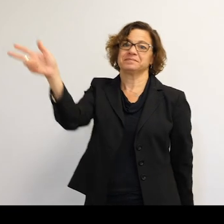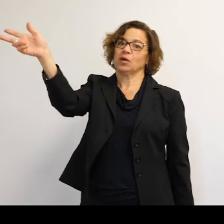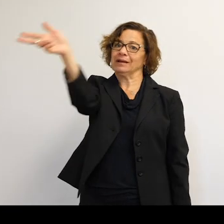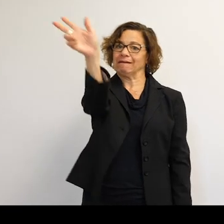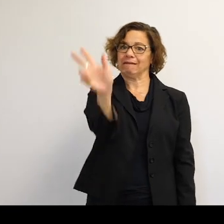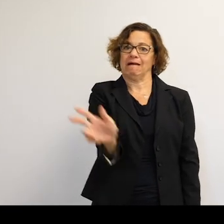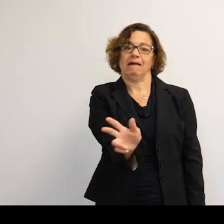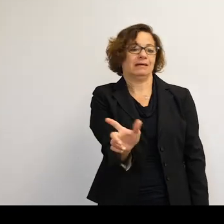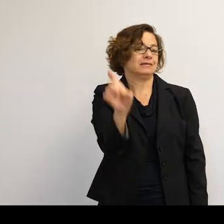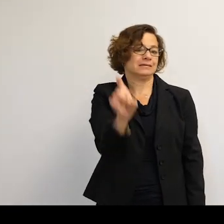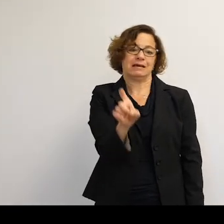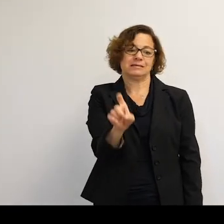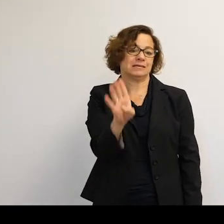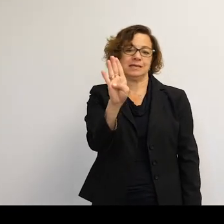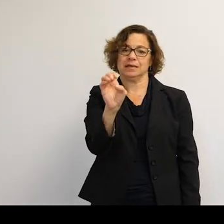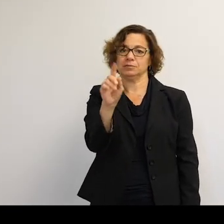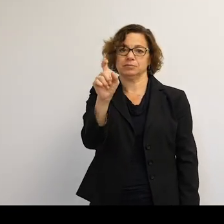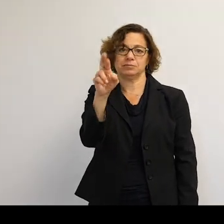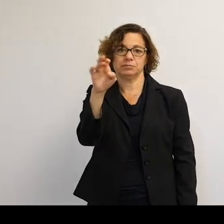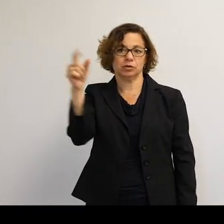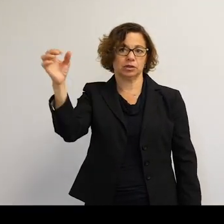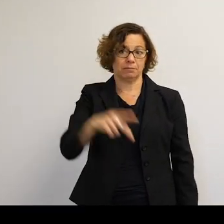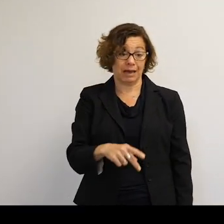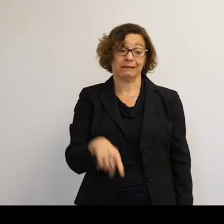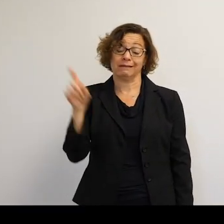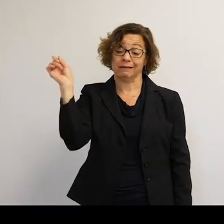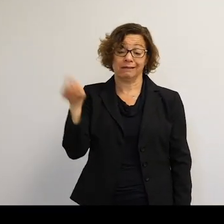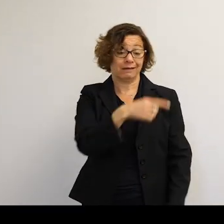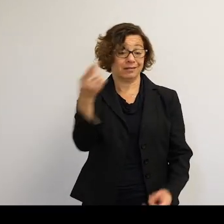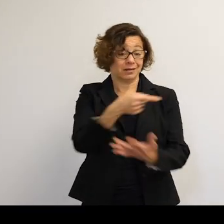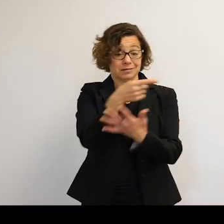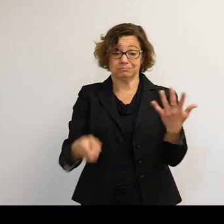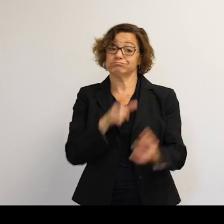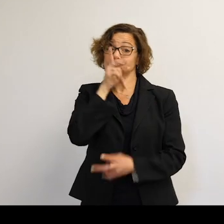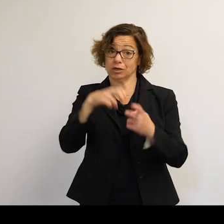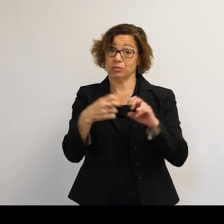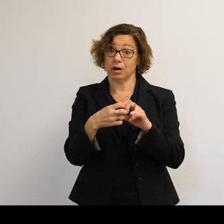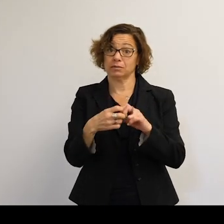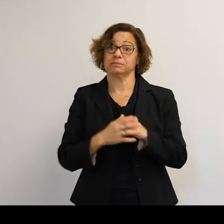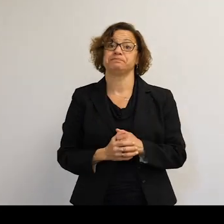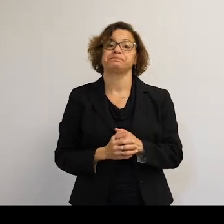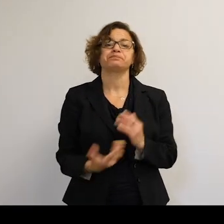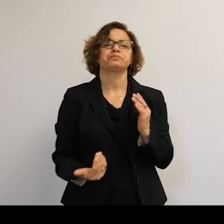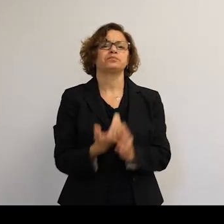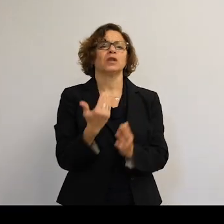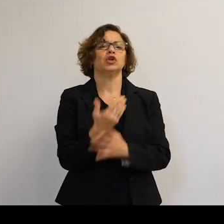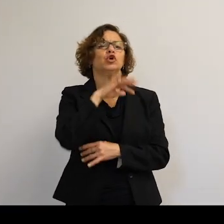So it doesn't need its boosters to return to Earth. This is a real problem. So how is new space to be created?